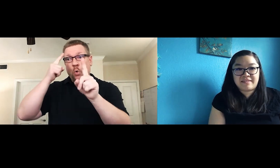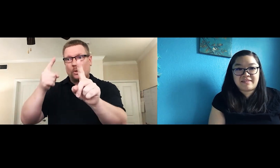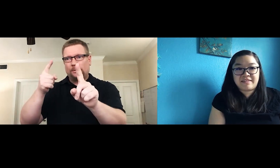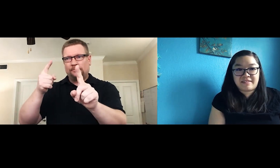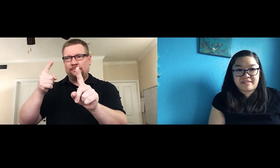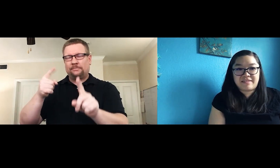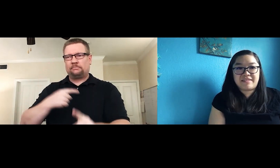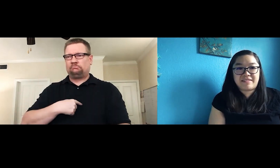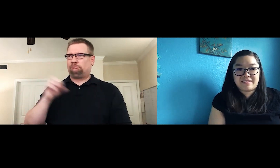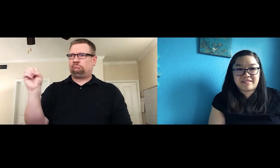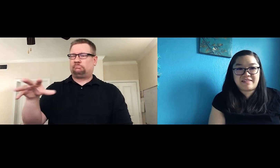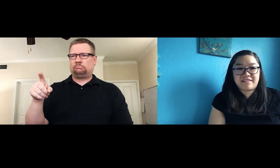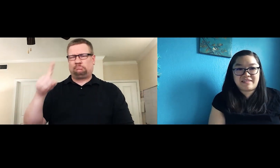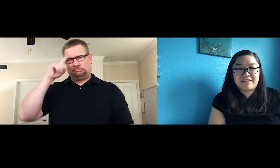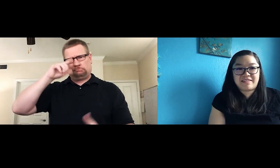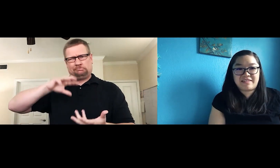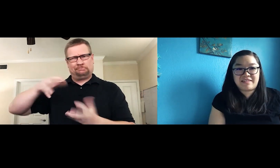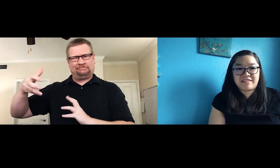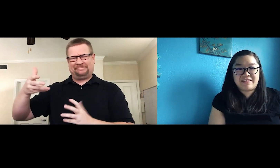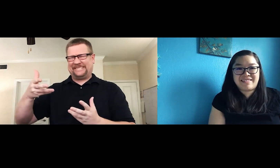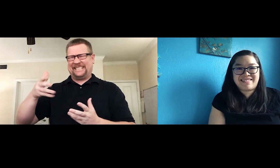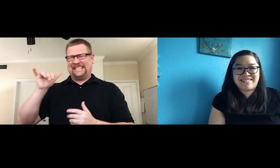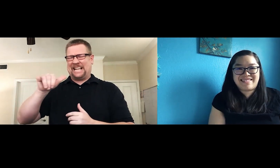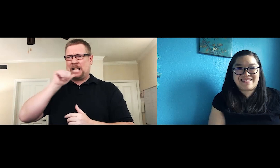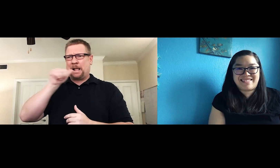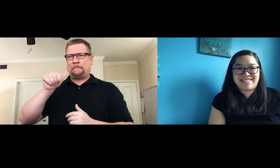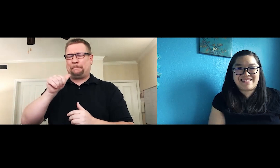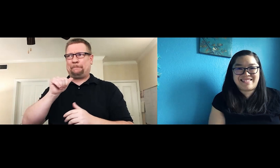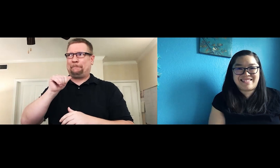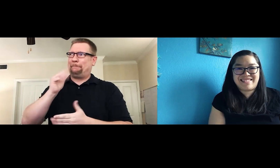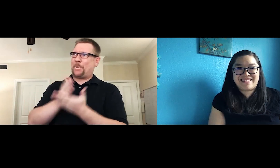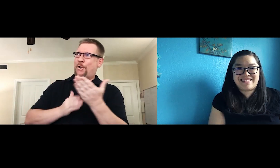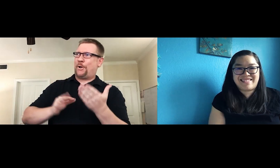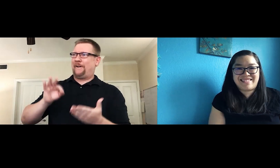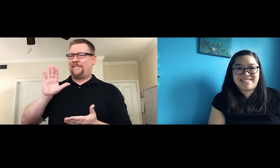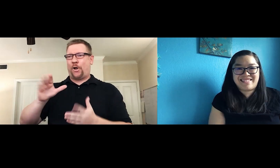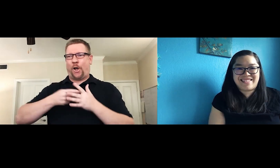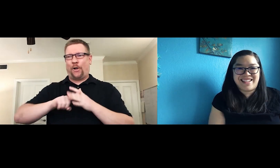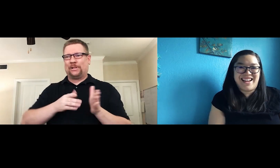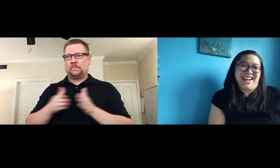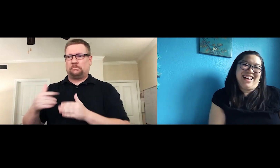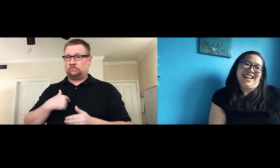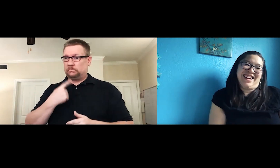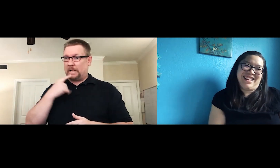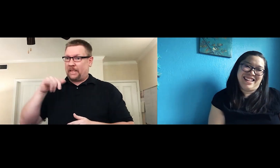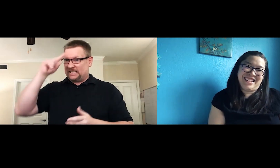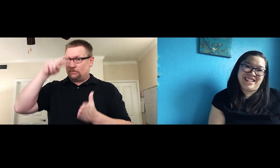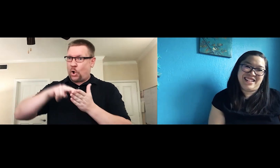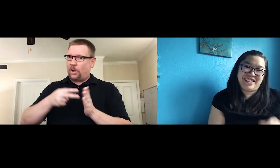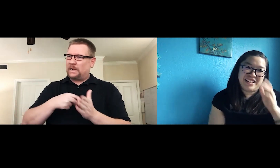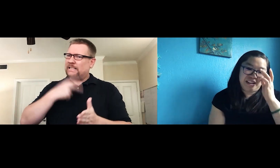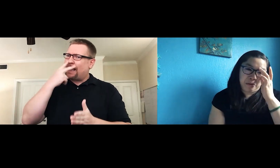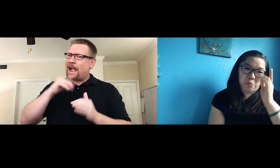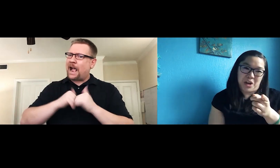intent in mind. That was not at all what they had prepared for and that was my goal,